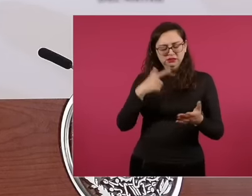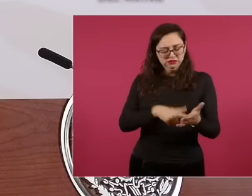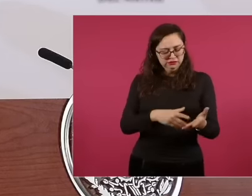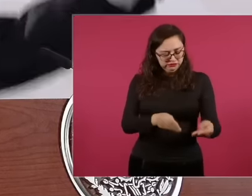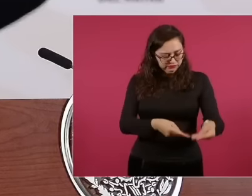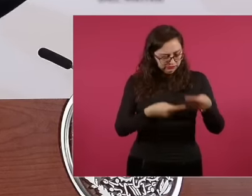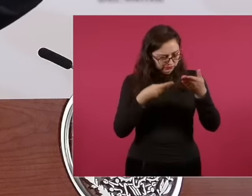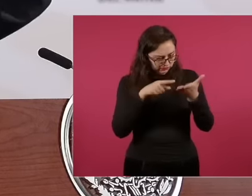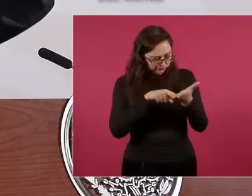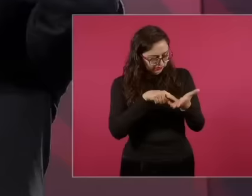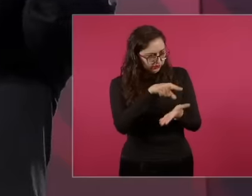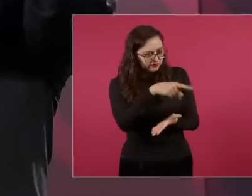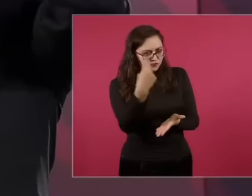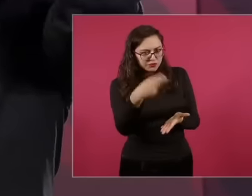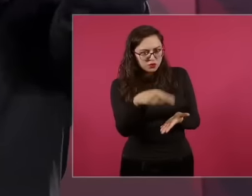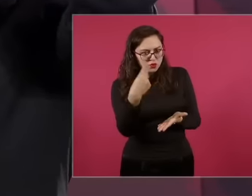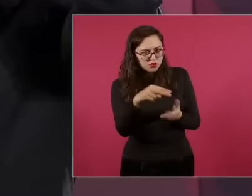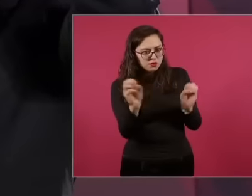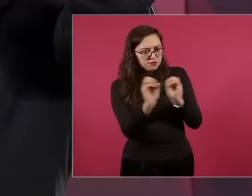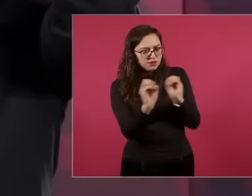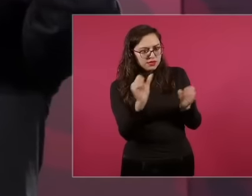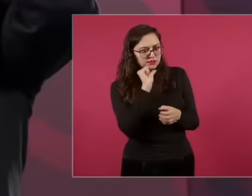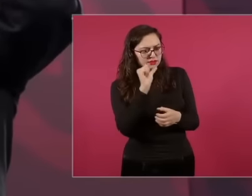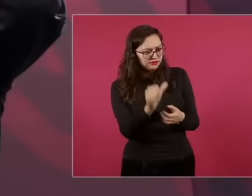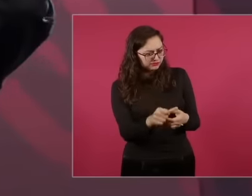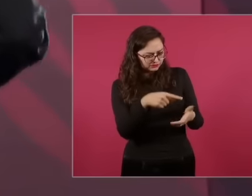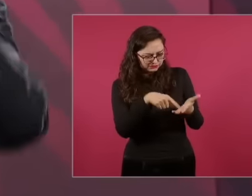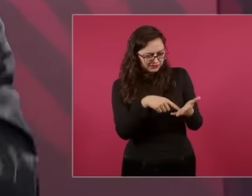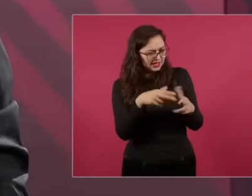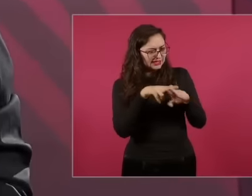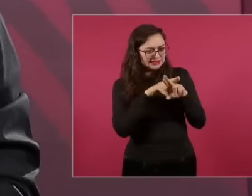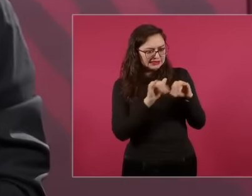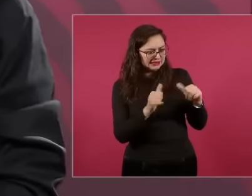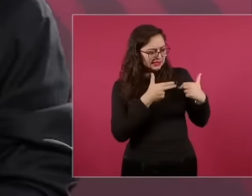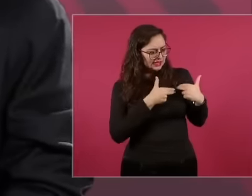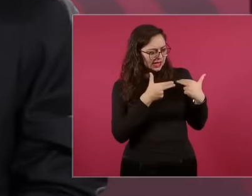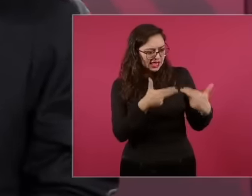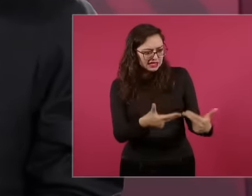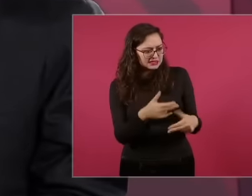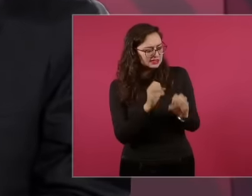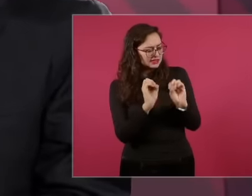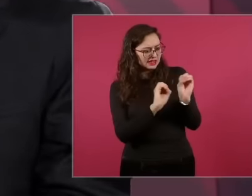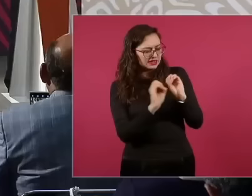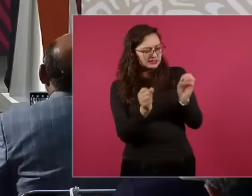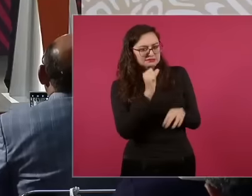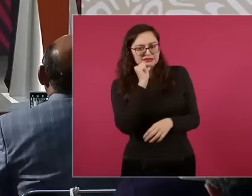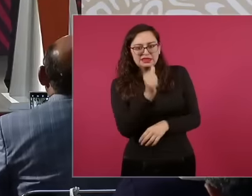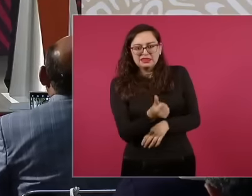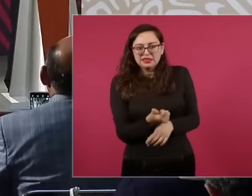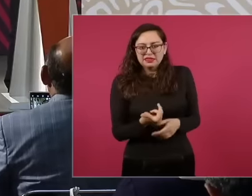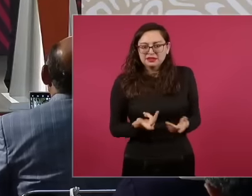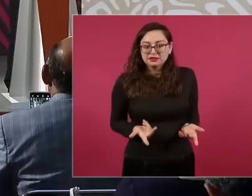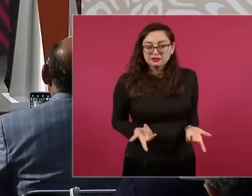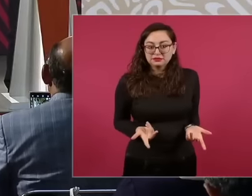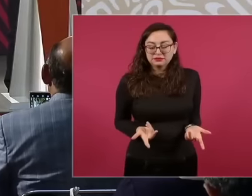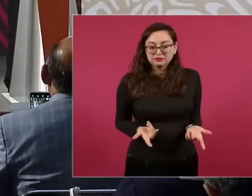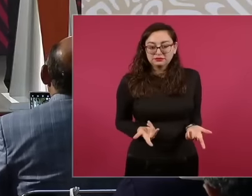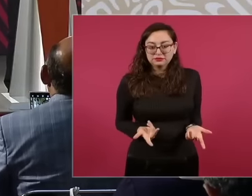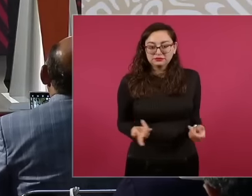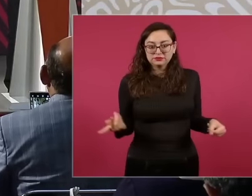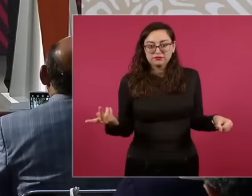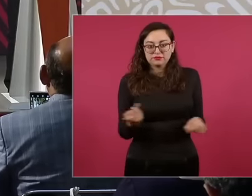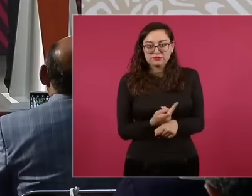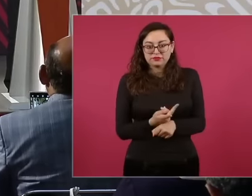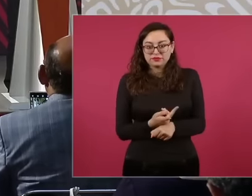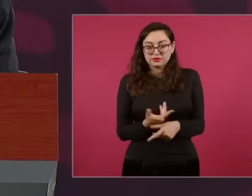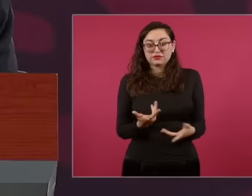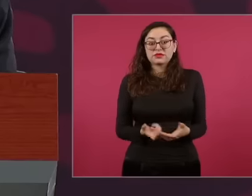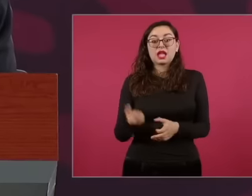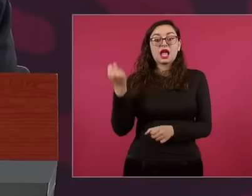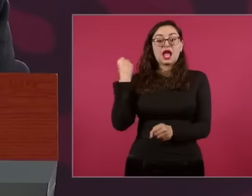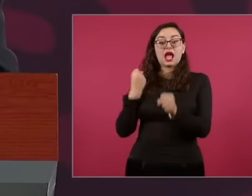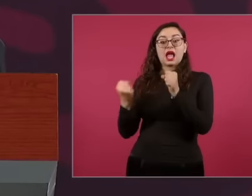because when they built the train of President Porfirio Díaz,